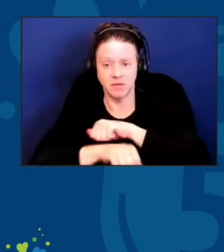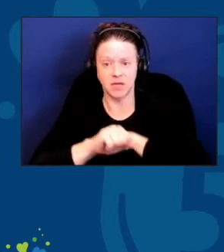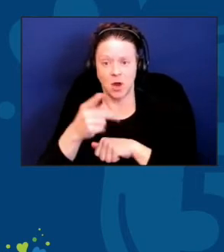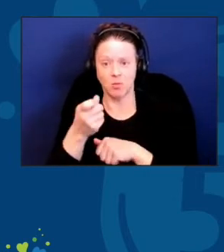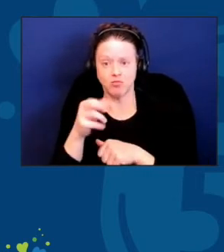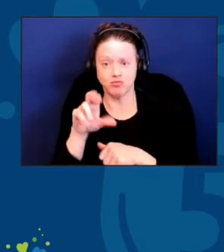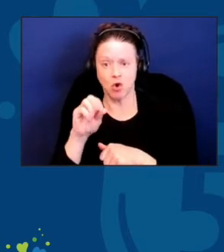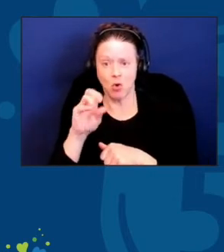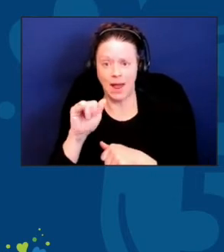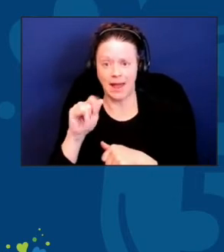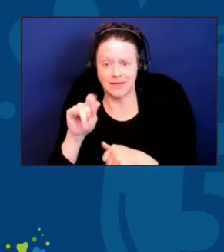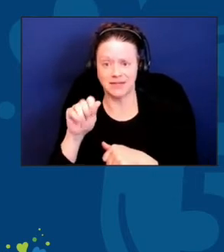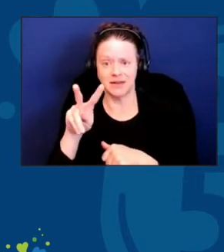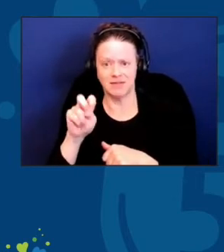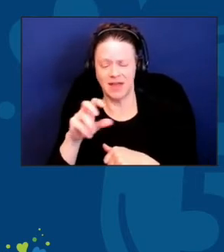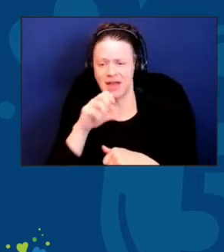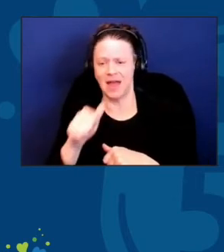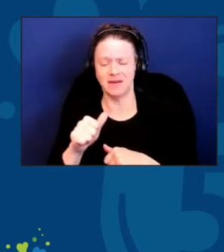those obstacles bog them down?